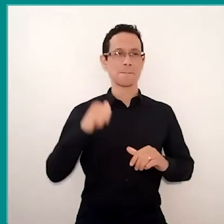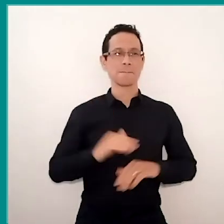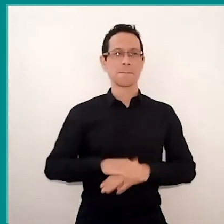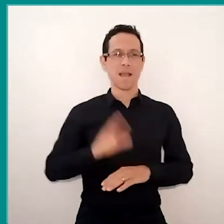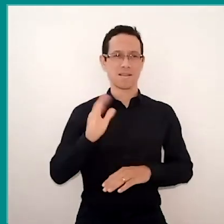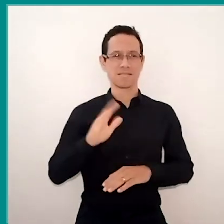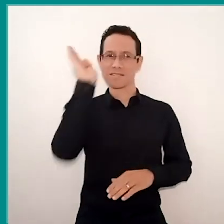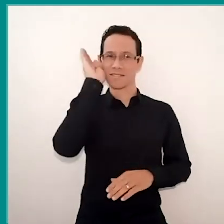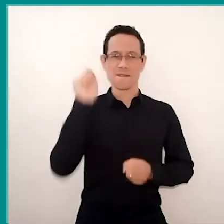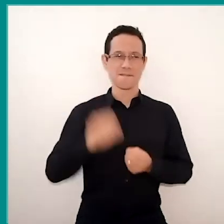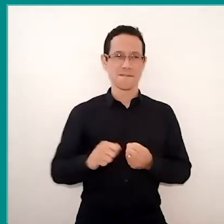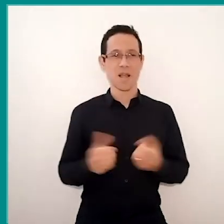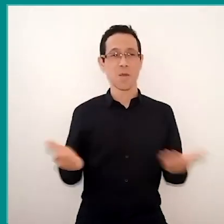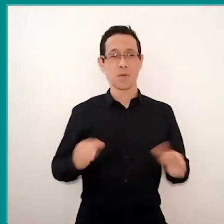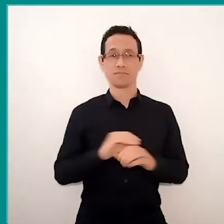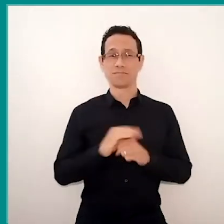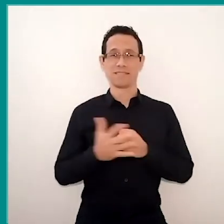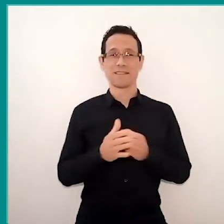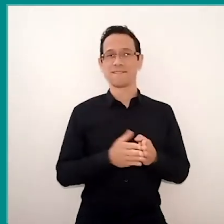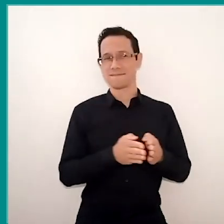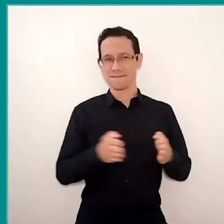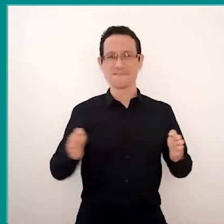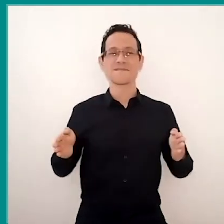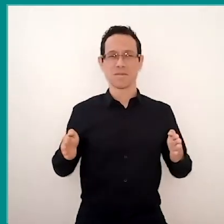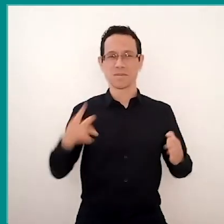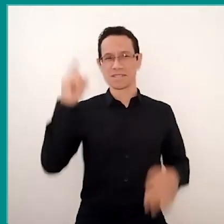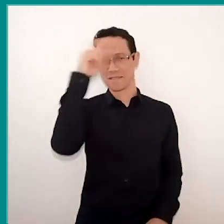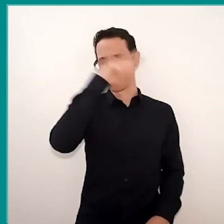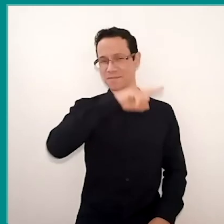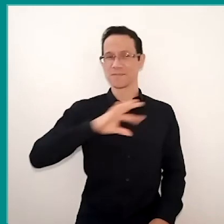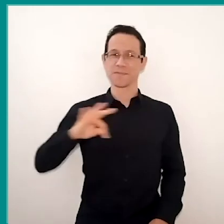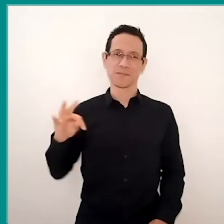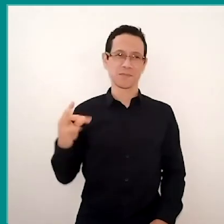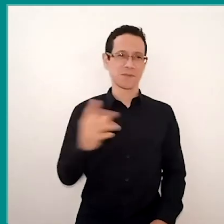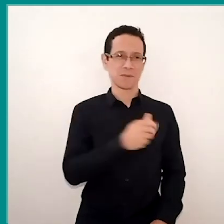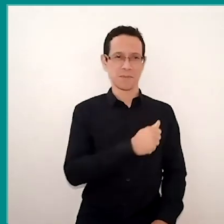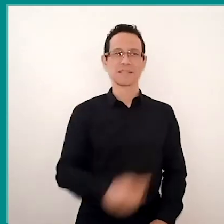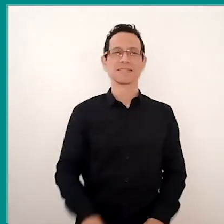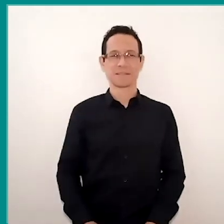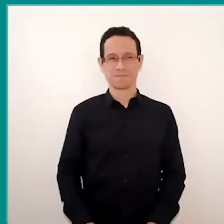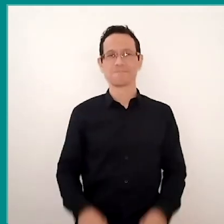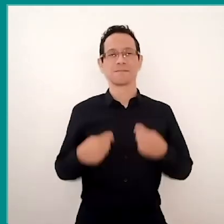at this very challenging time, so hard for all of us, but that we need to mobilize,